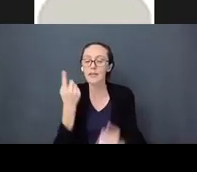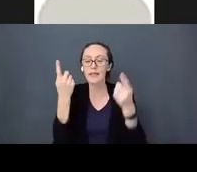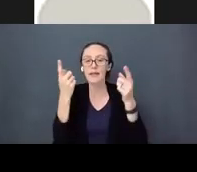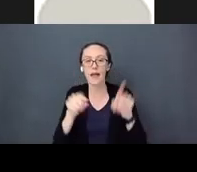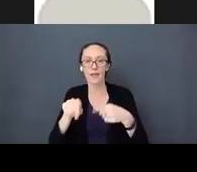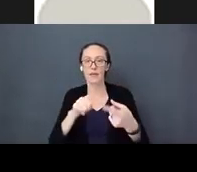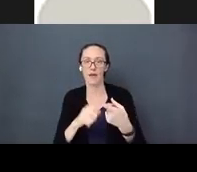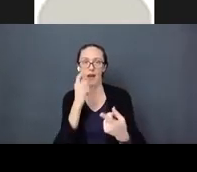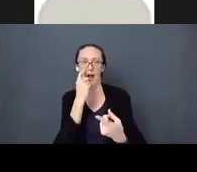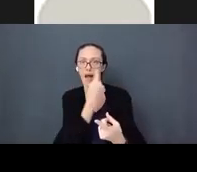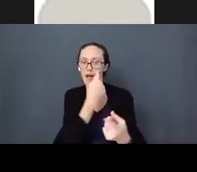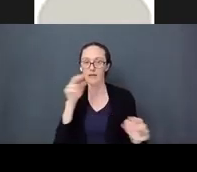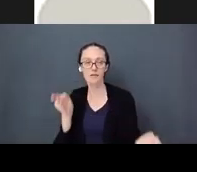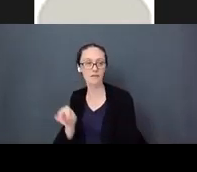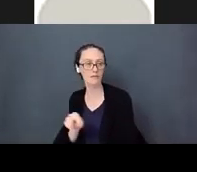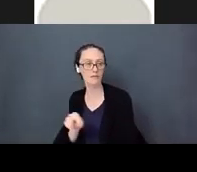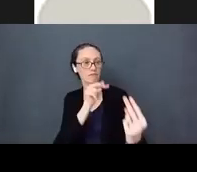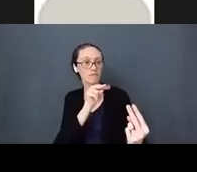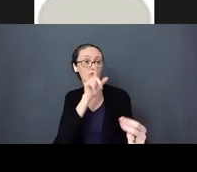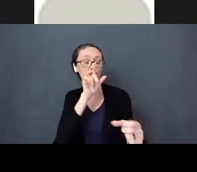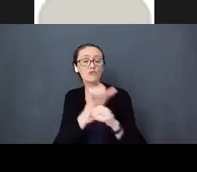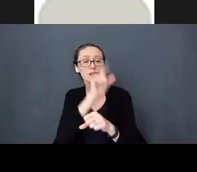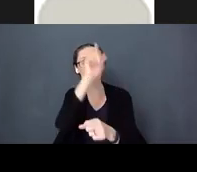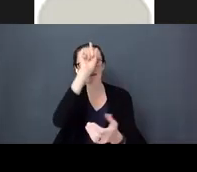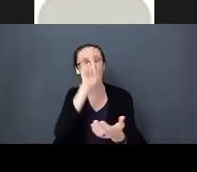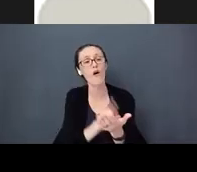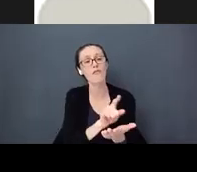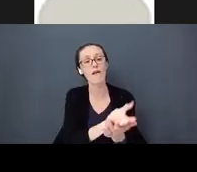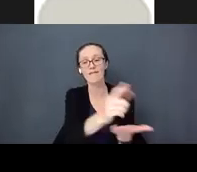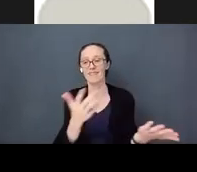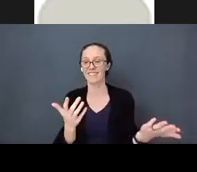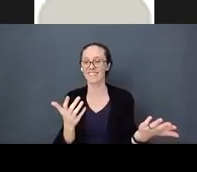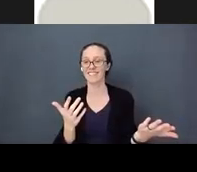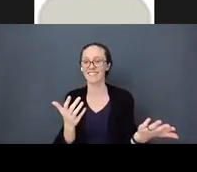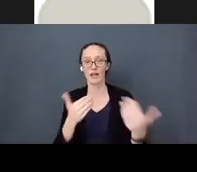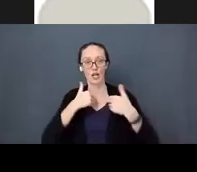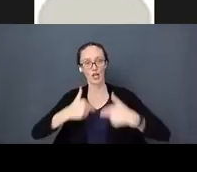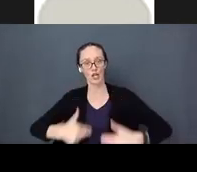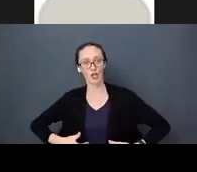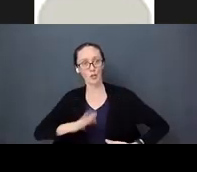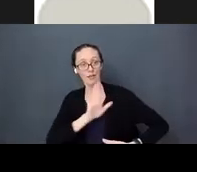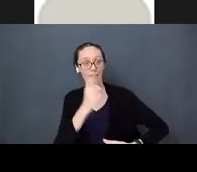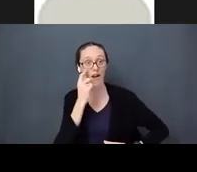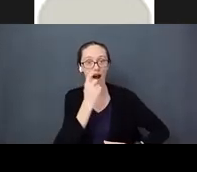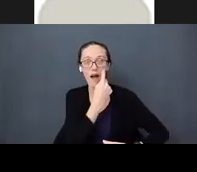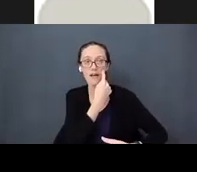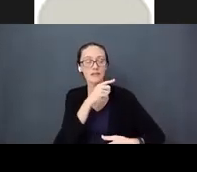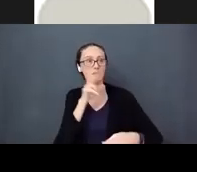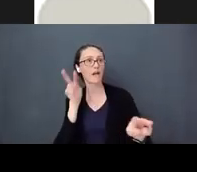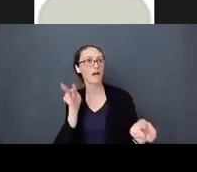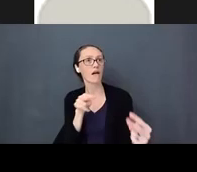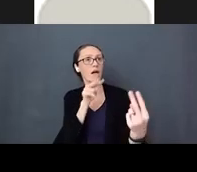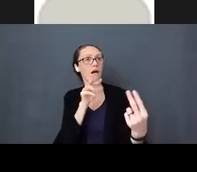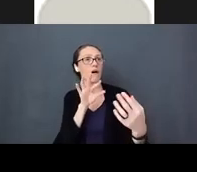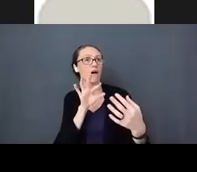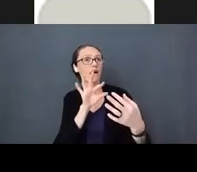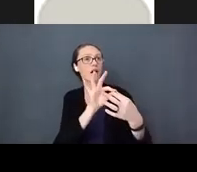We fall in love with them. Looking into a human’s eyes, that connection with touch is very powerful.